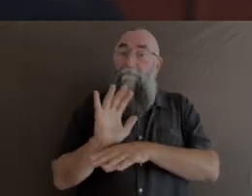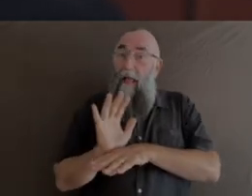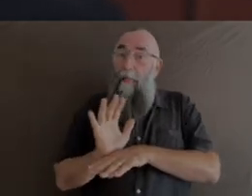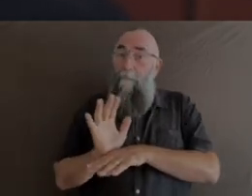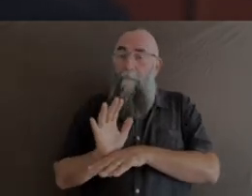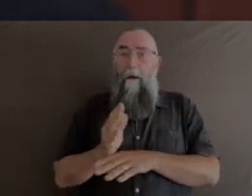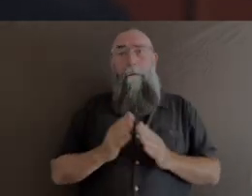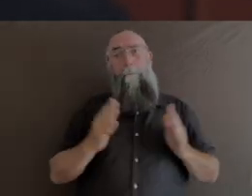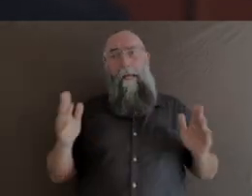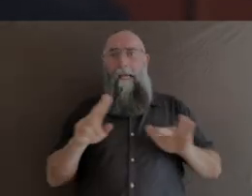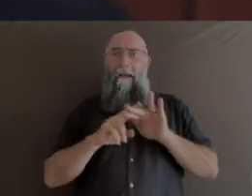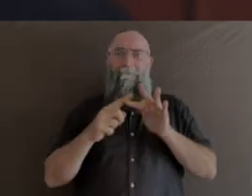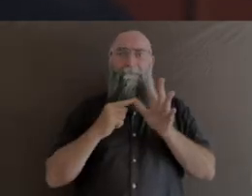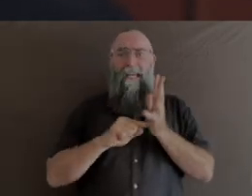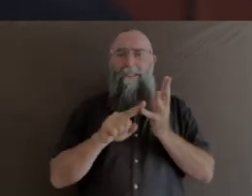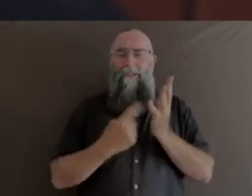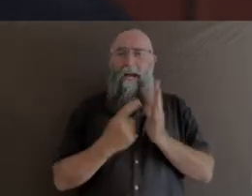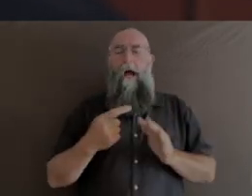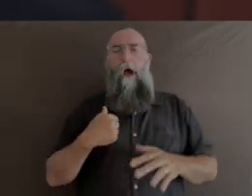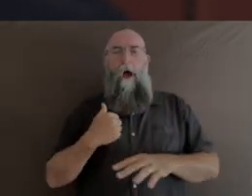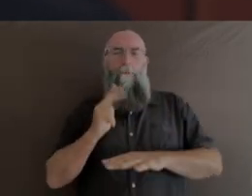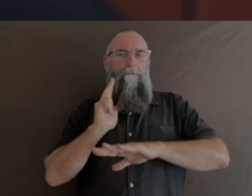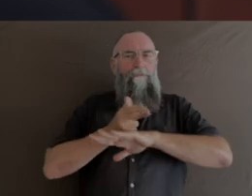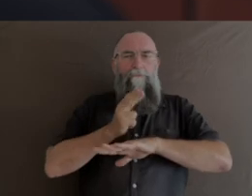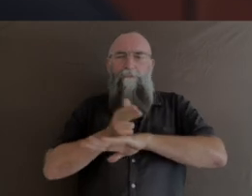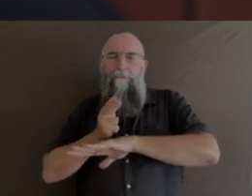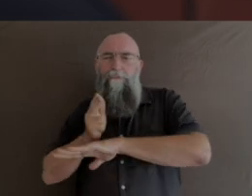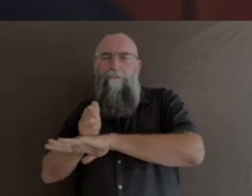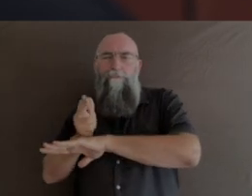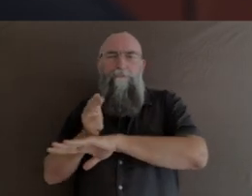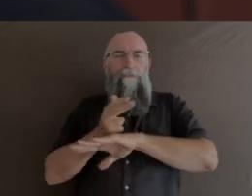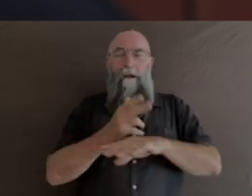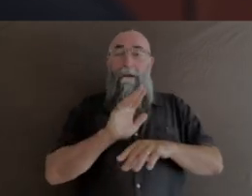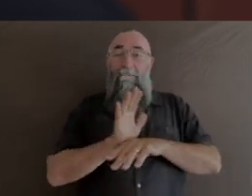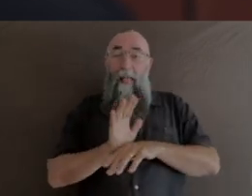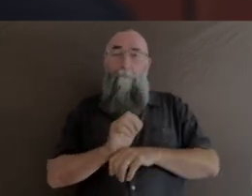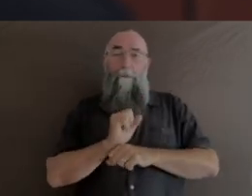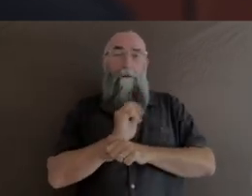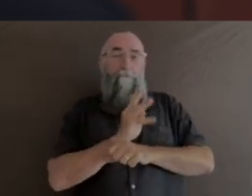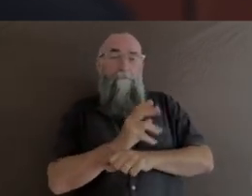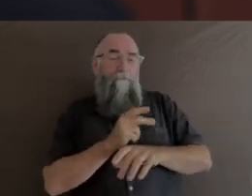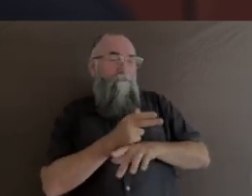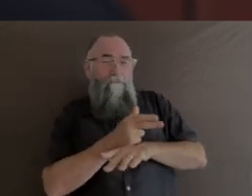the world filming New Zealand dance artists actually, in situ in countries where they had moved to.